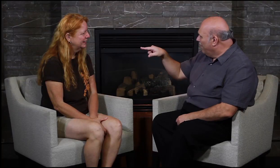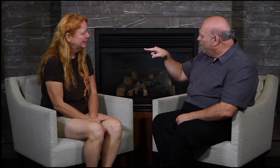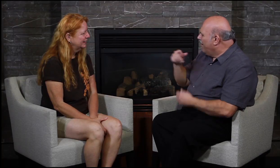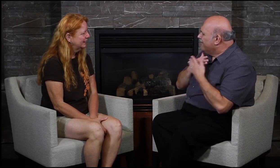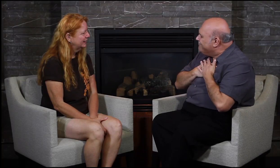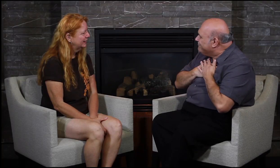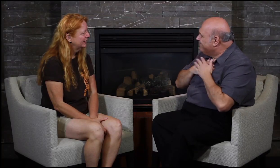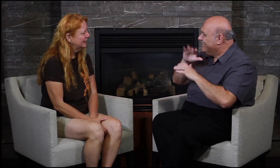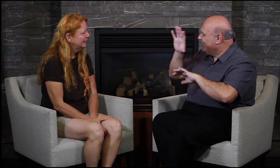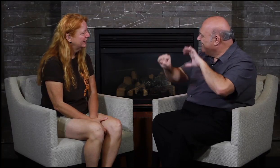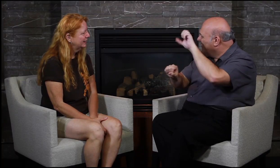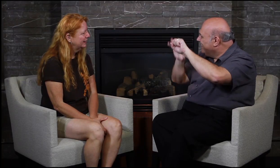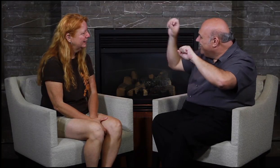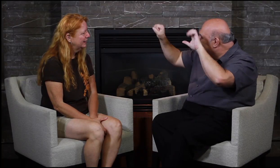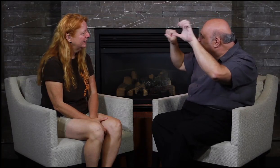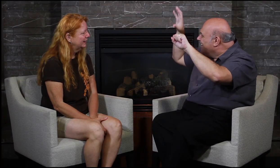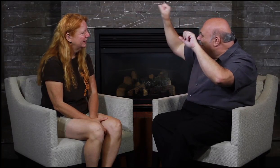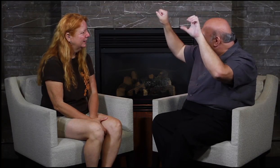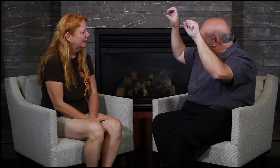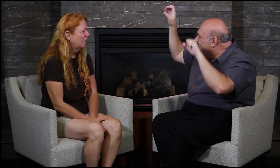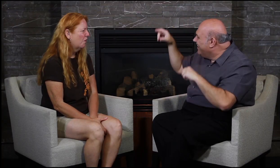You love to rock-climb?